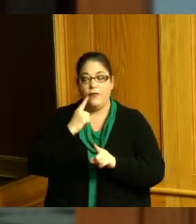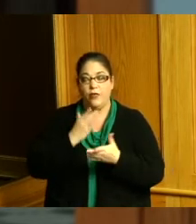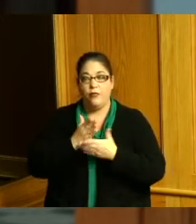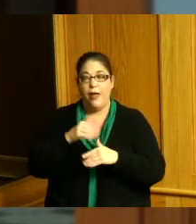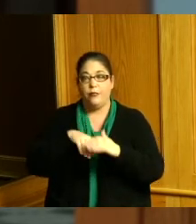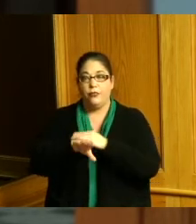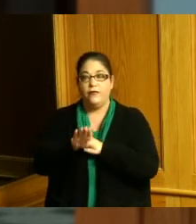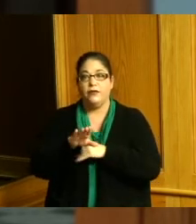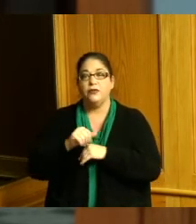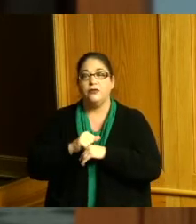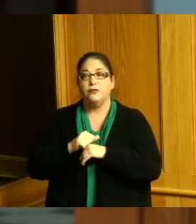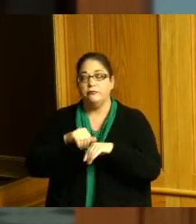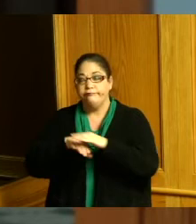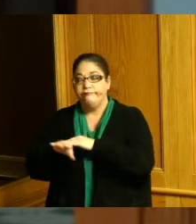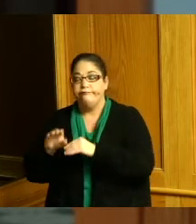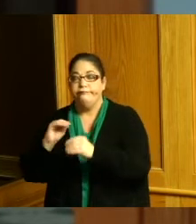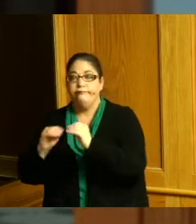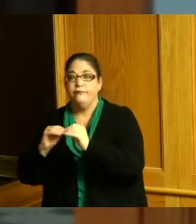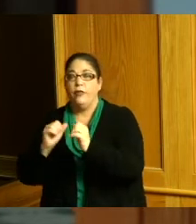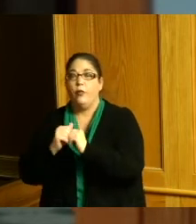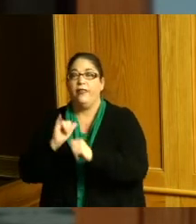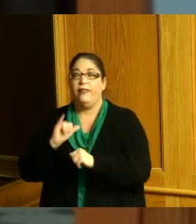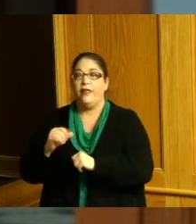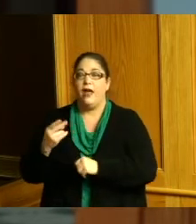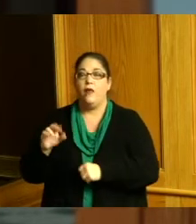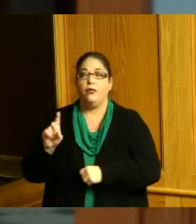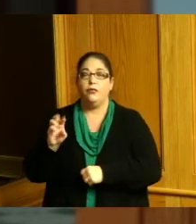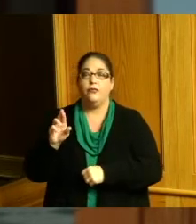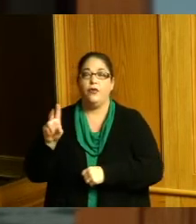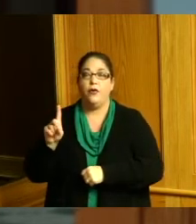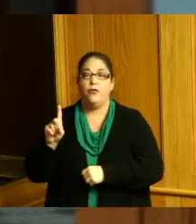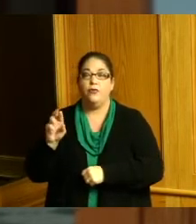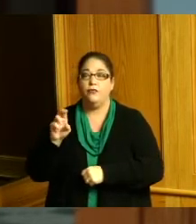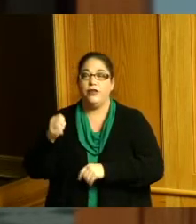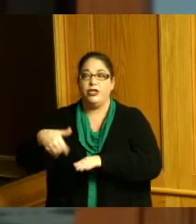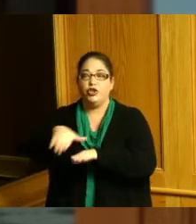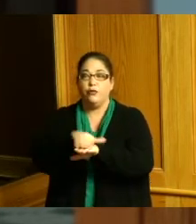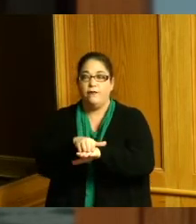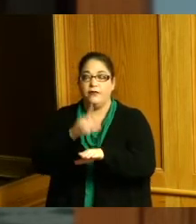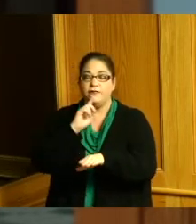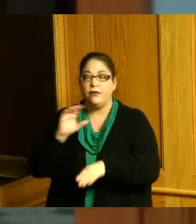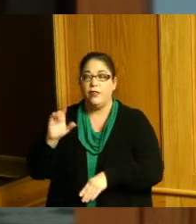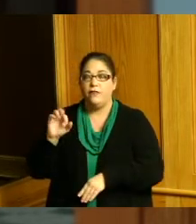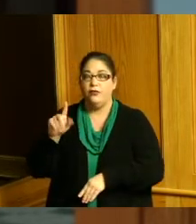right-of-way parcels in connection with the Howard Road resurfacing and culvert replacement this is